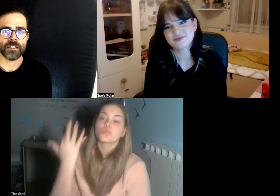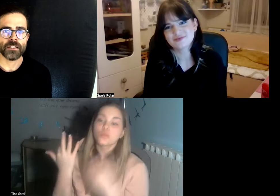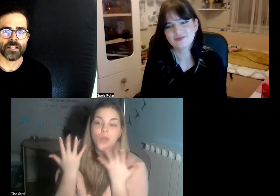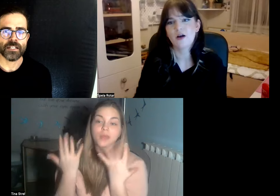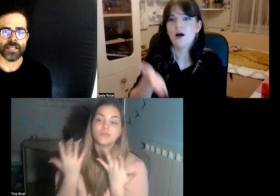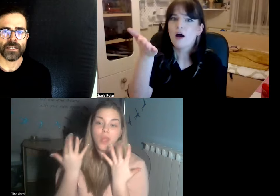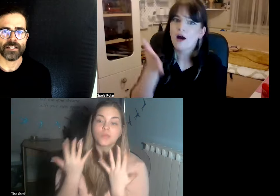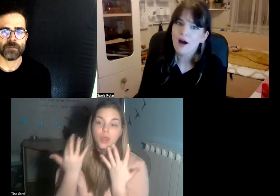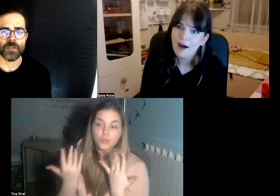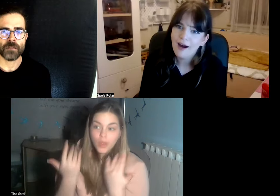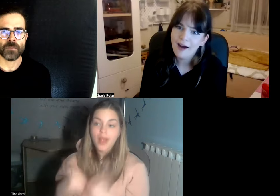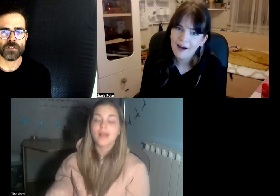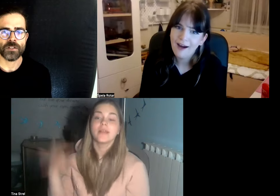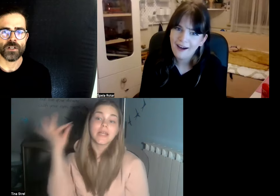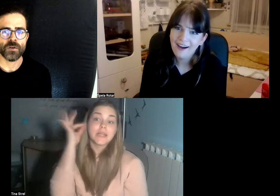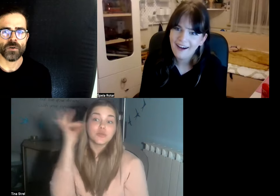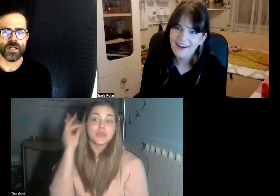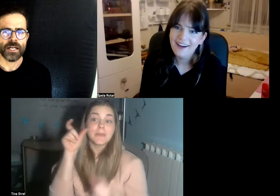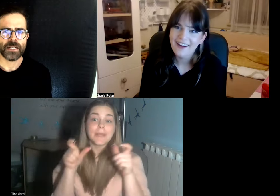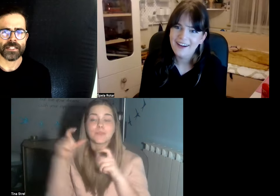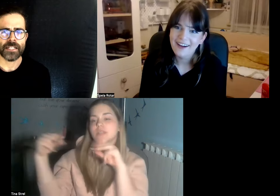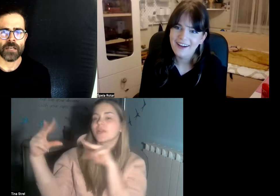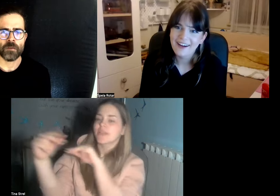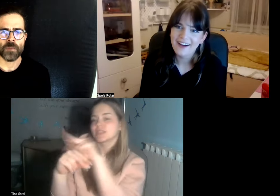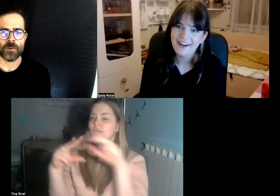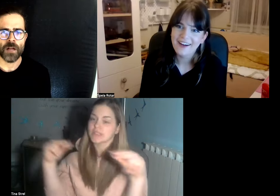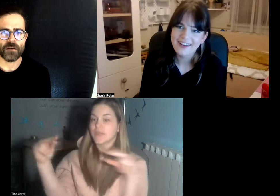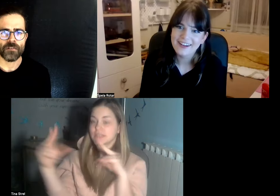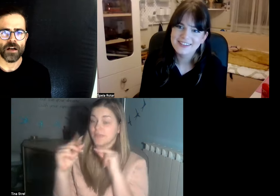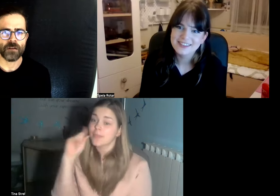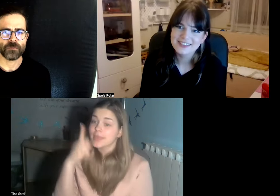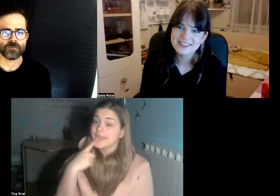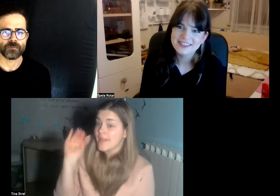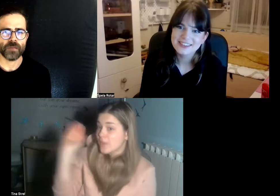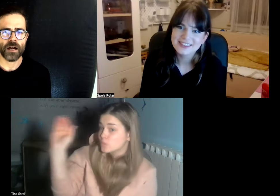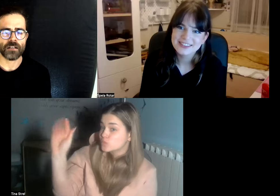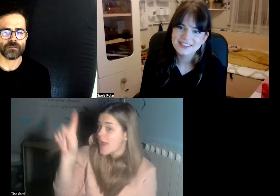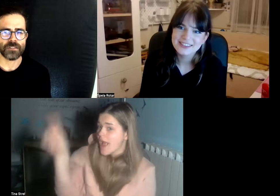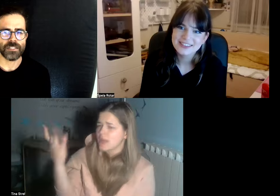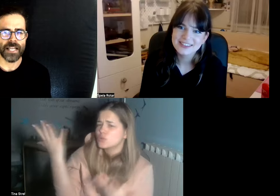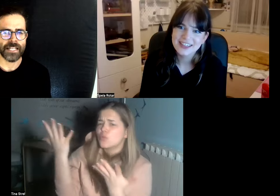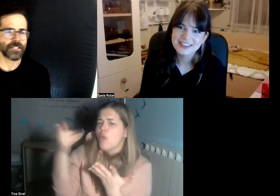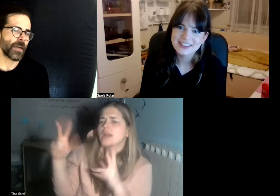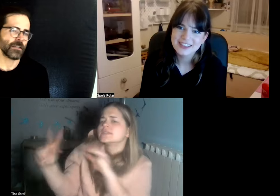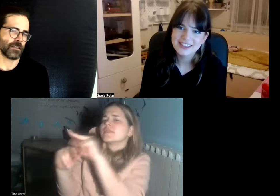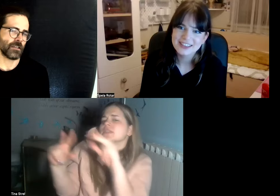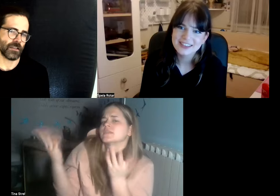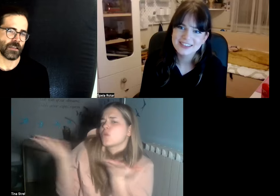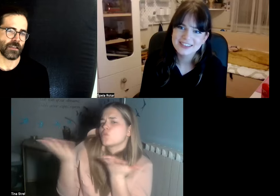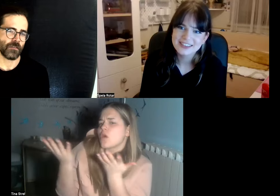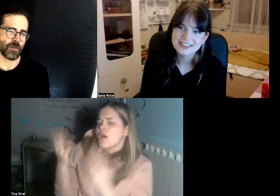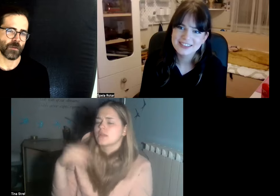Tina's saying yes sometimes you know I guess hearing people are less patient that deaf people